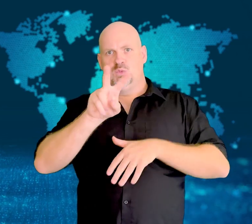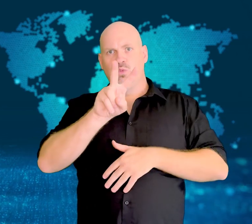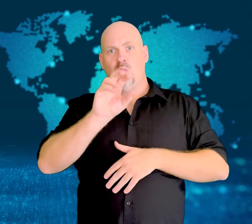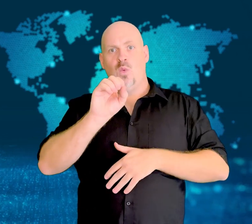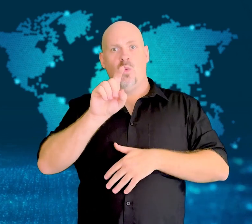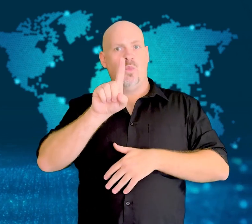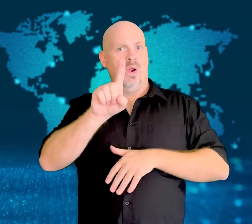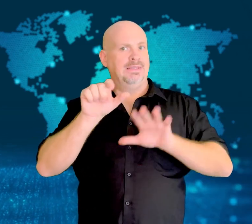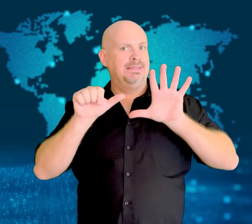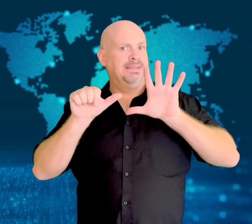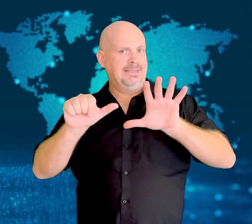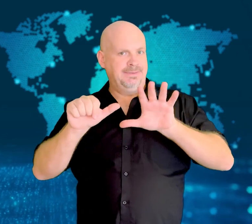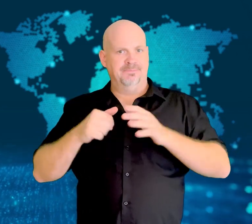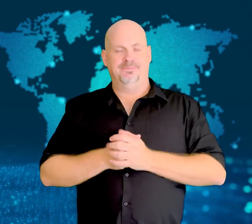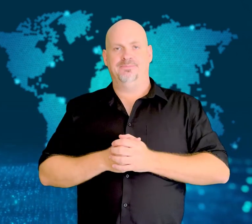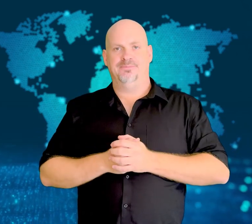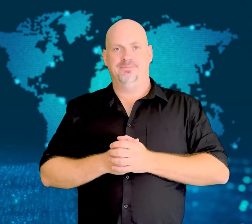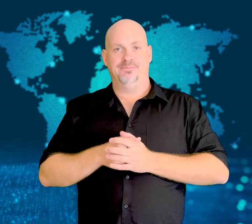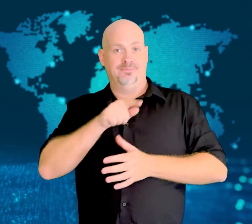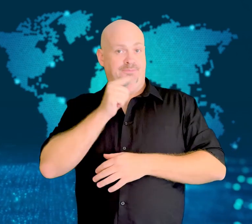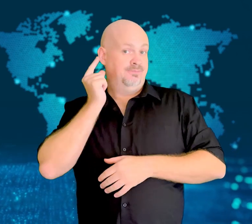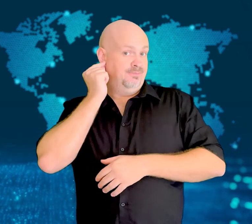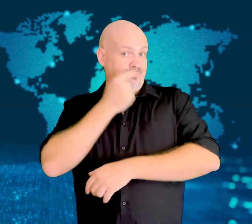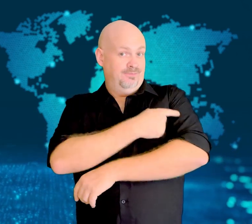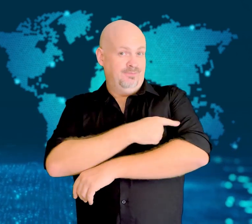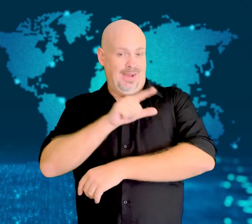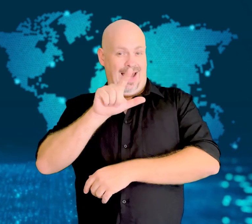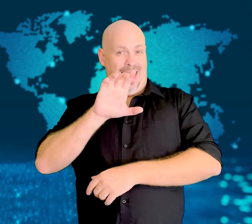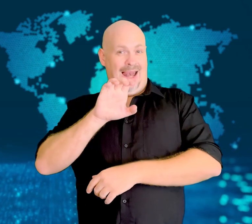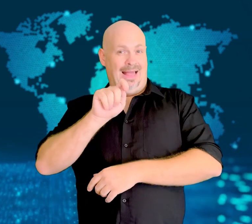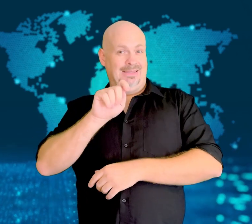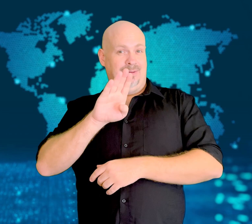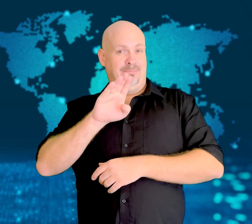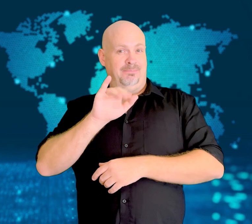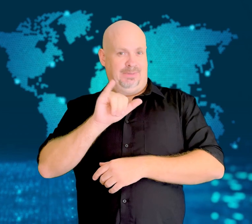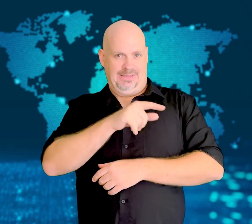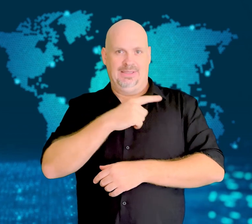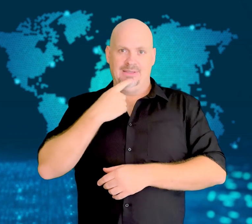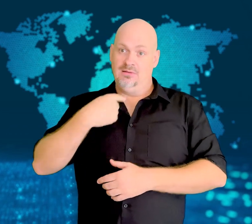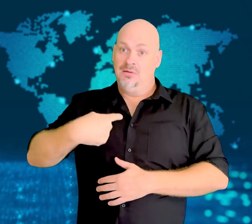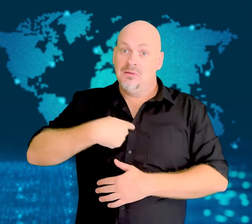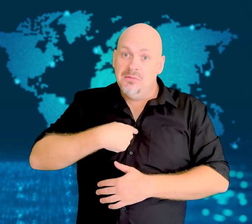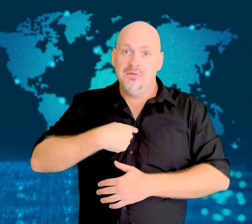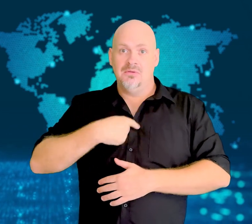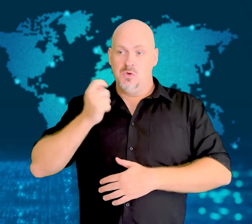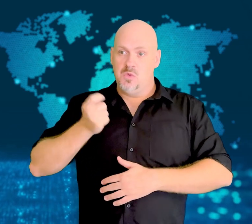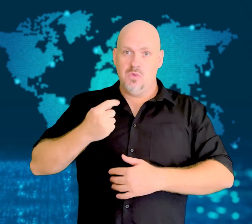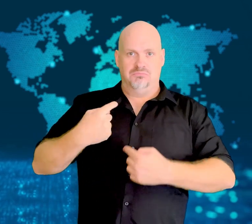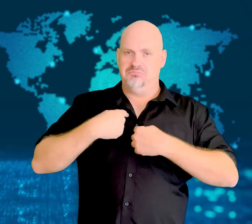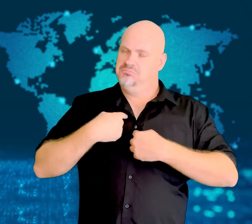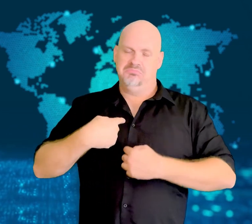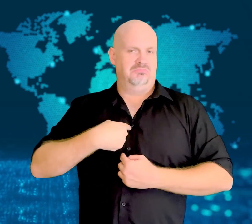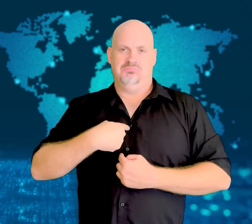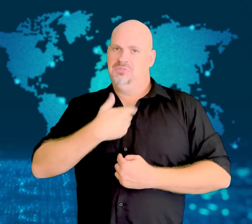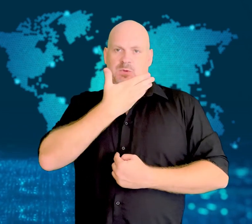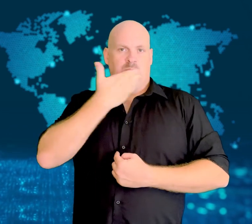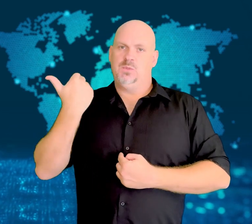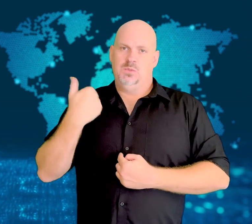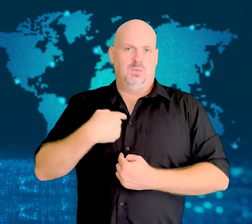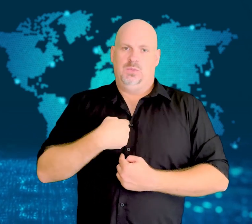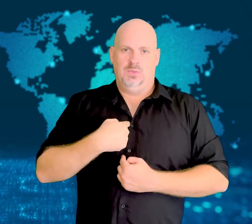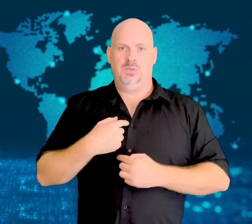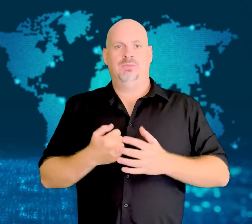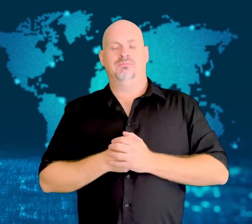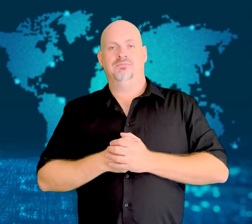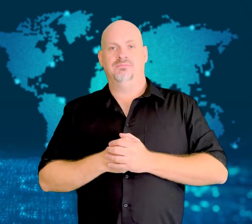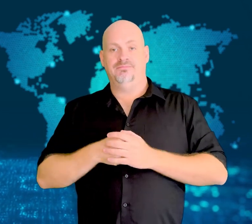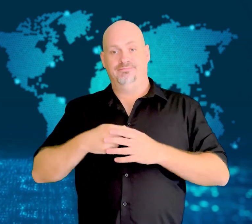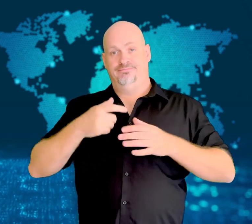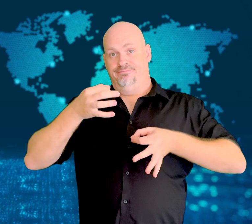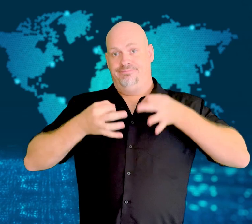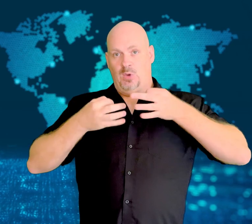Letby's trial is expected to last a few weeks.